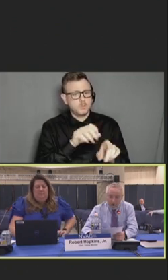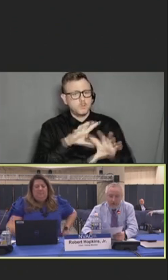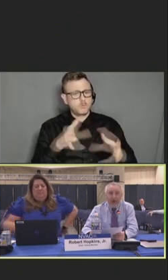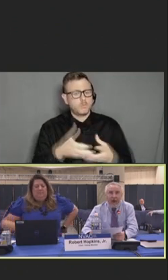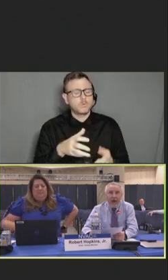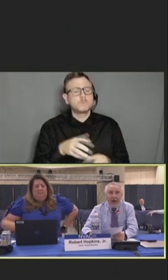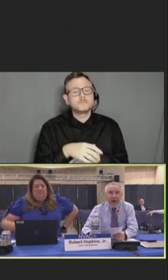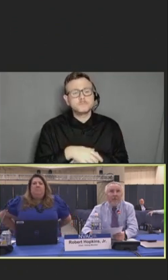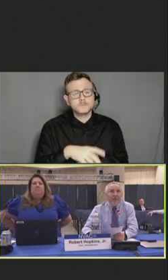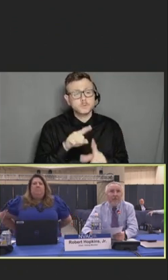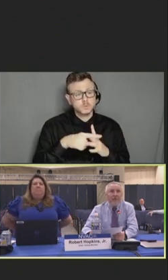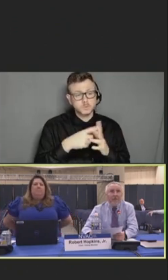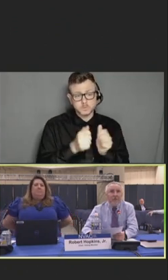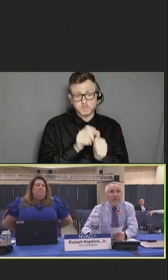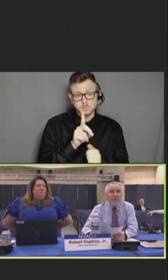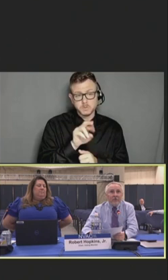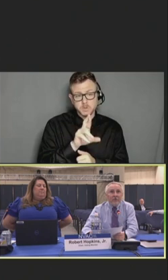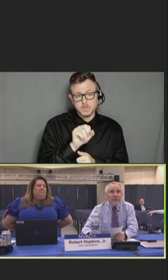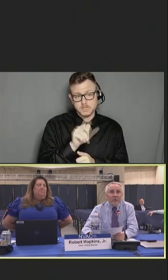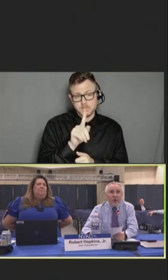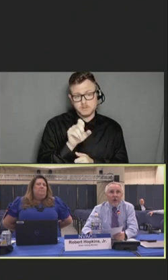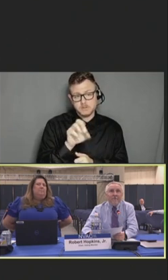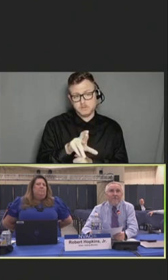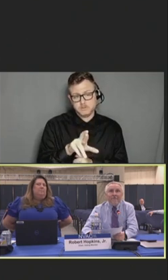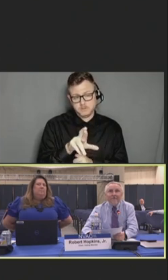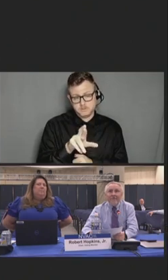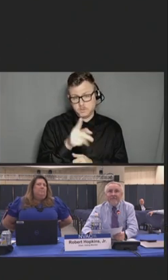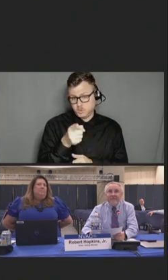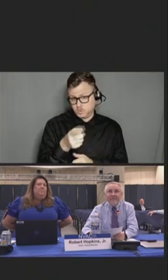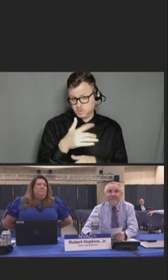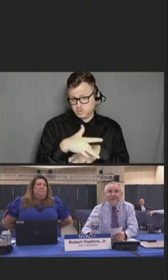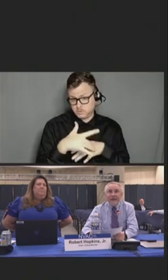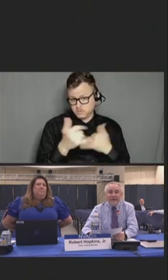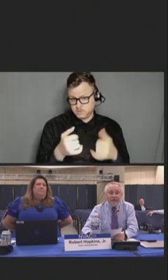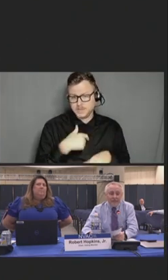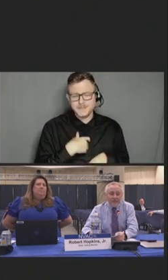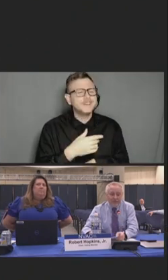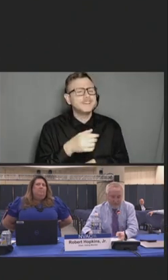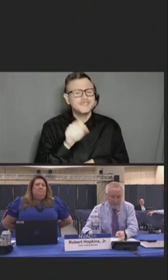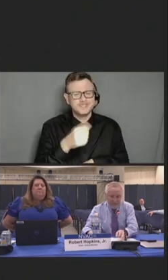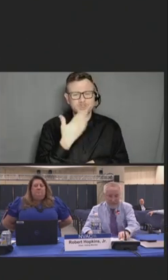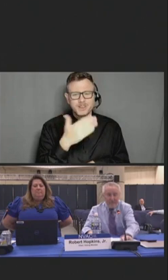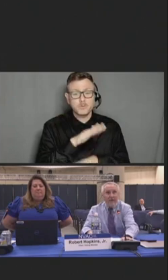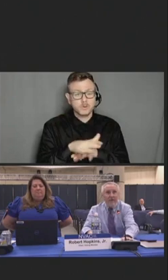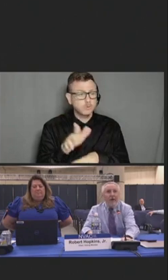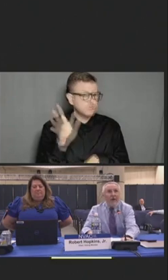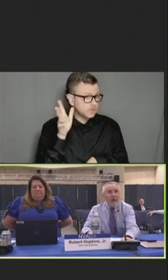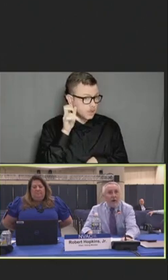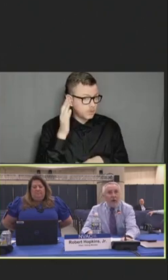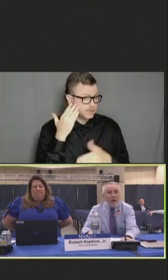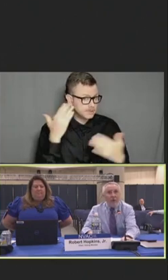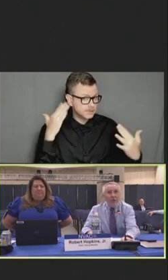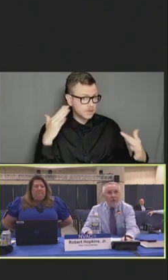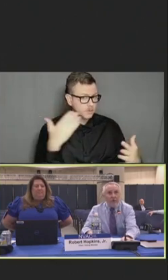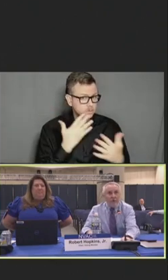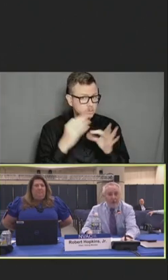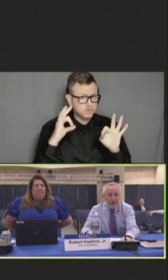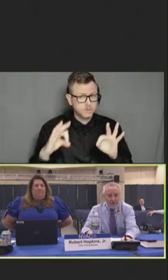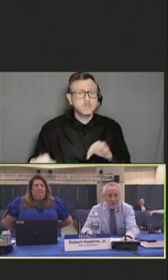Dr. Sattler are you on? David Sattler: Good afternoon. How is the audio? Robert Hopkins, Jr.: Audio is good. You have the floor.